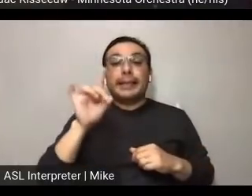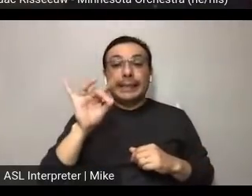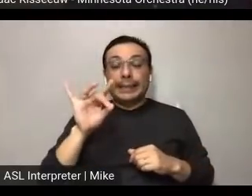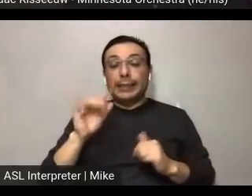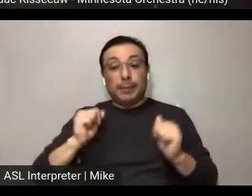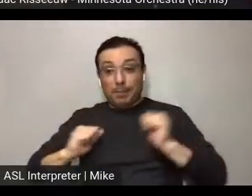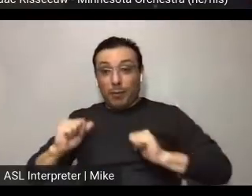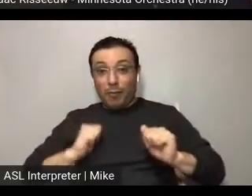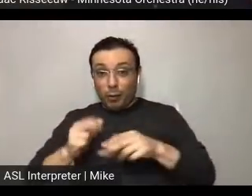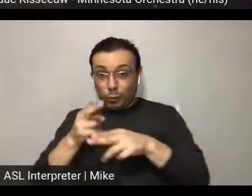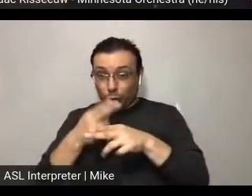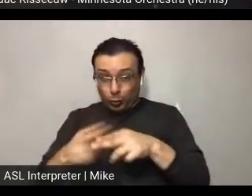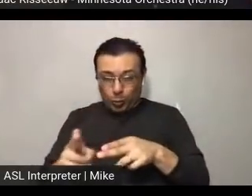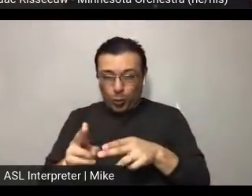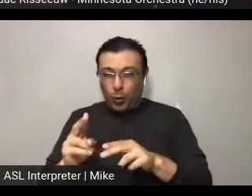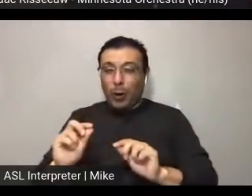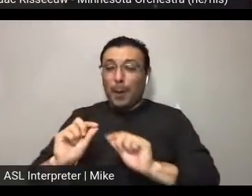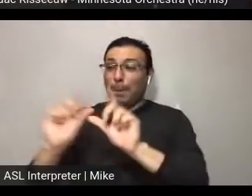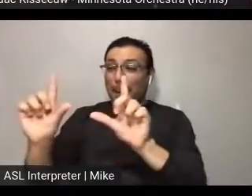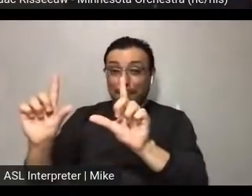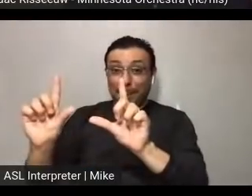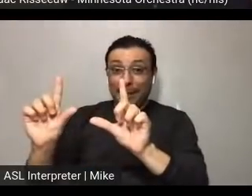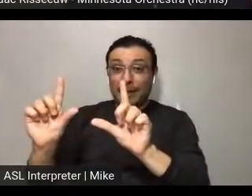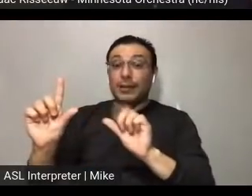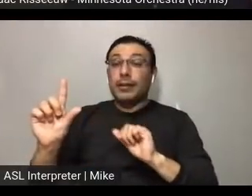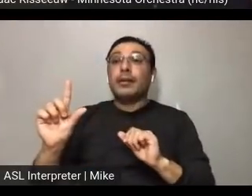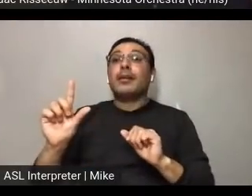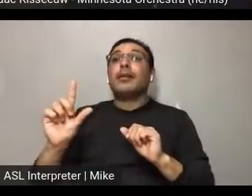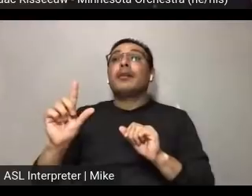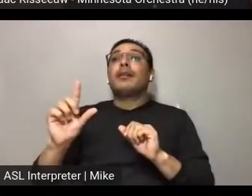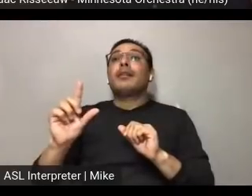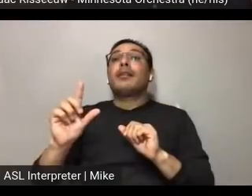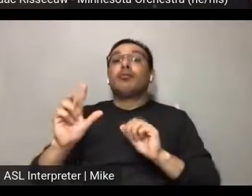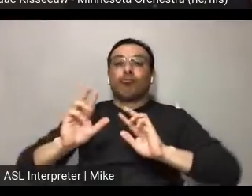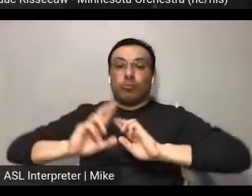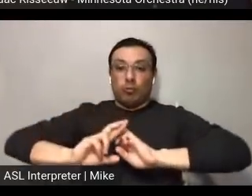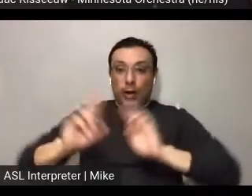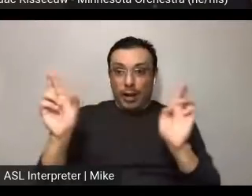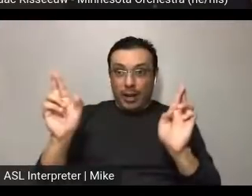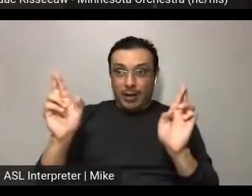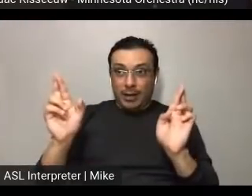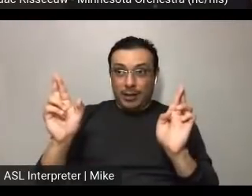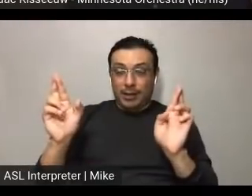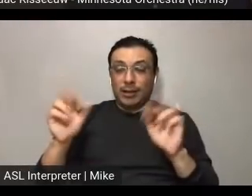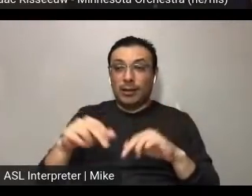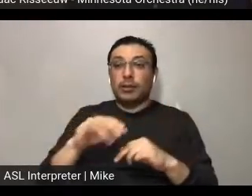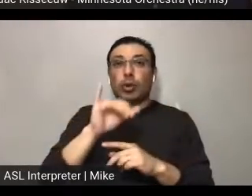before we launched that following Monday, so this was in June, June 15th.